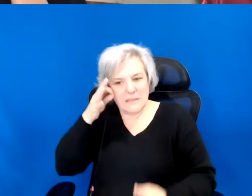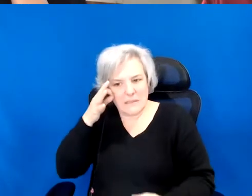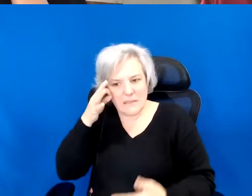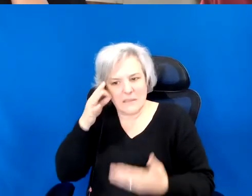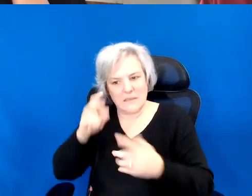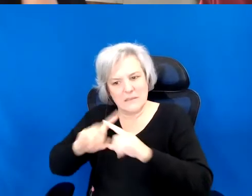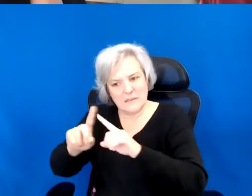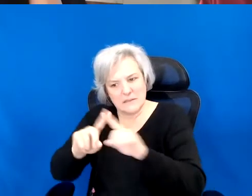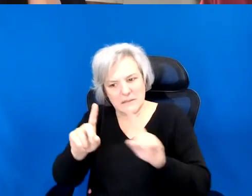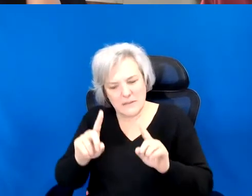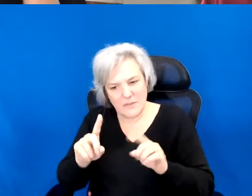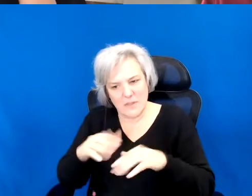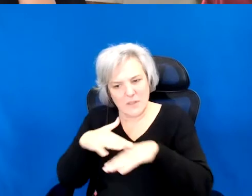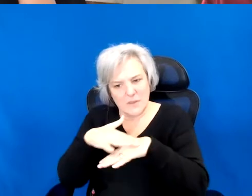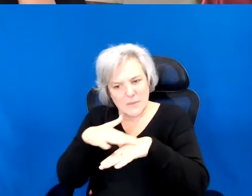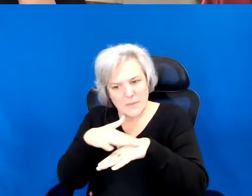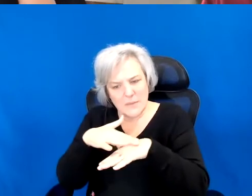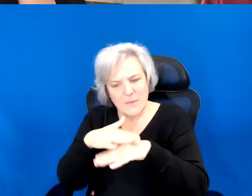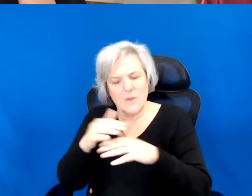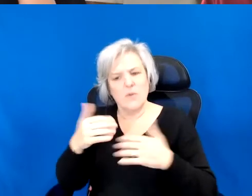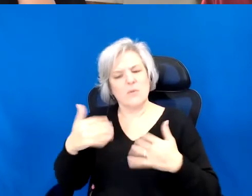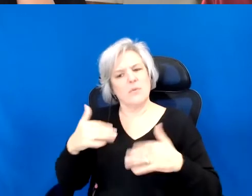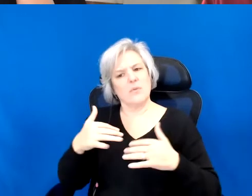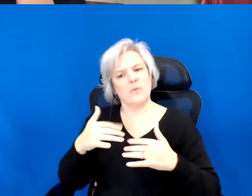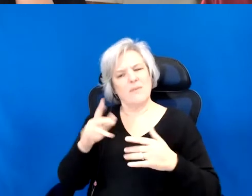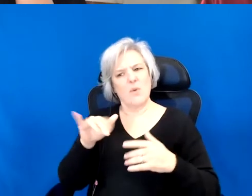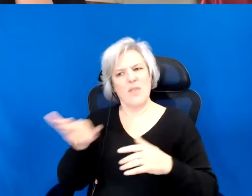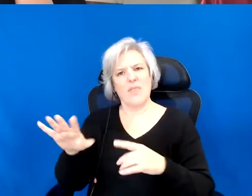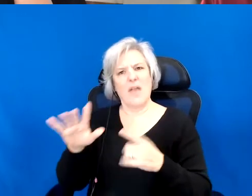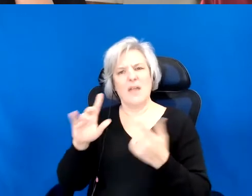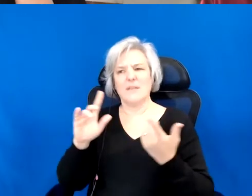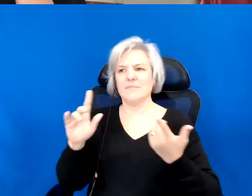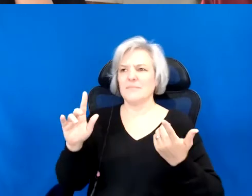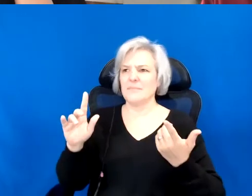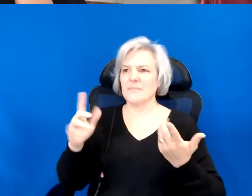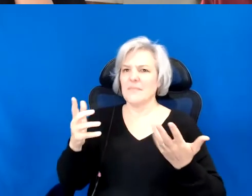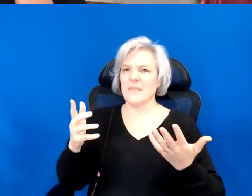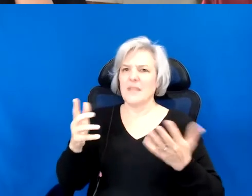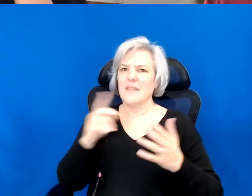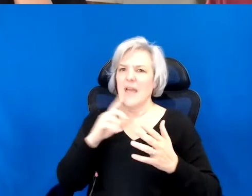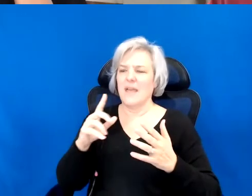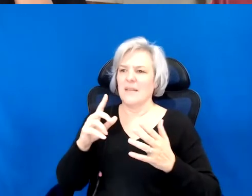And for me, it was a space of whiteness, and alienation.